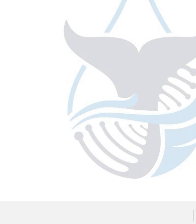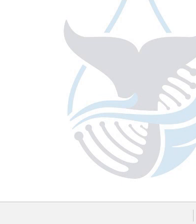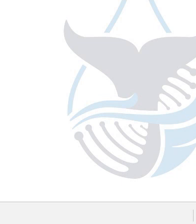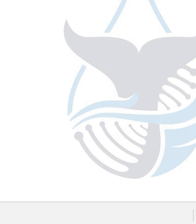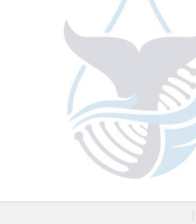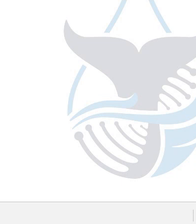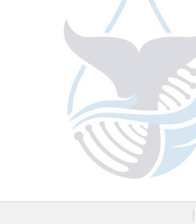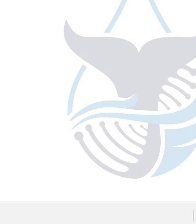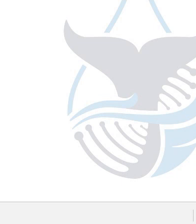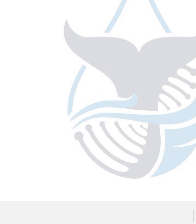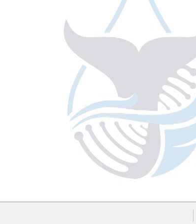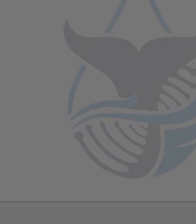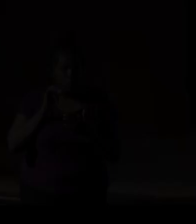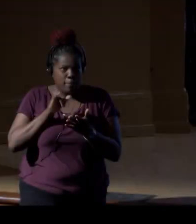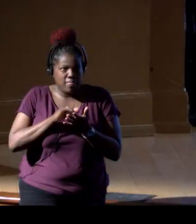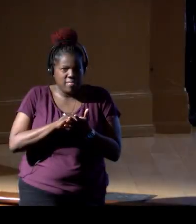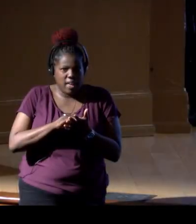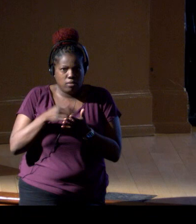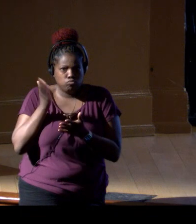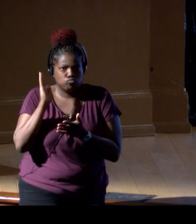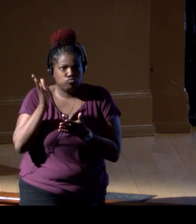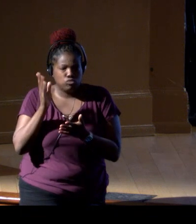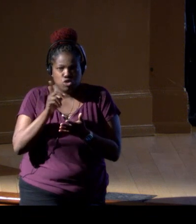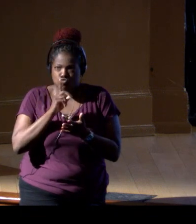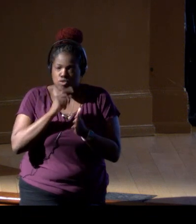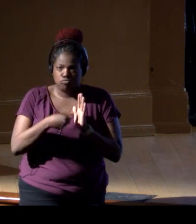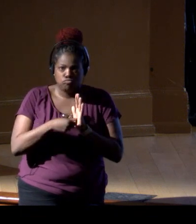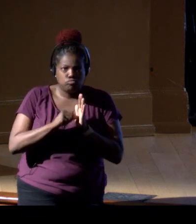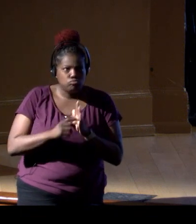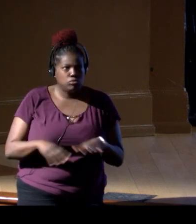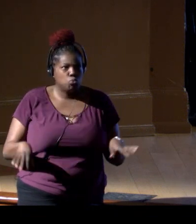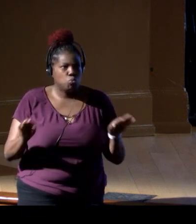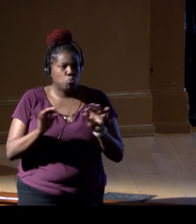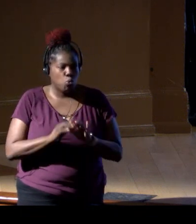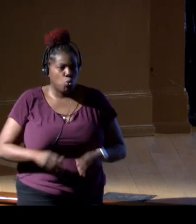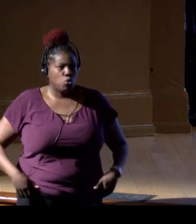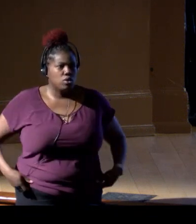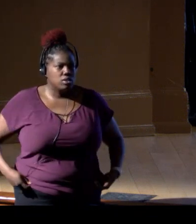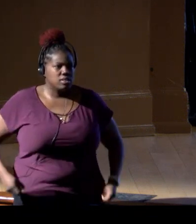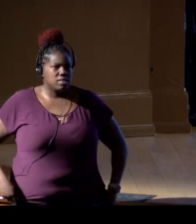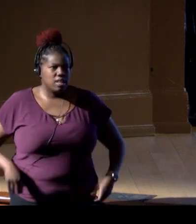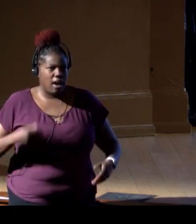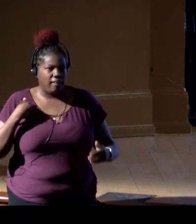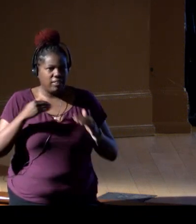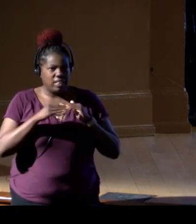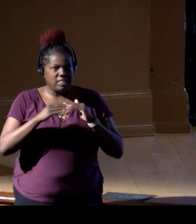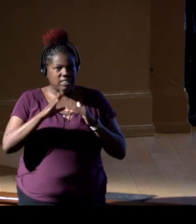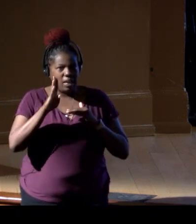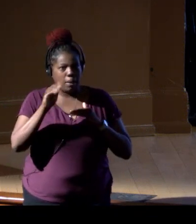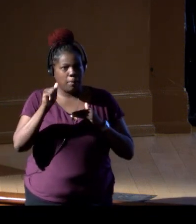I mean, I think you really incredibly highlighted the importance of these baselines. I mean, I think as we move